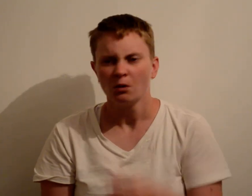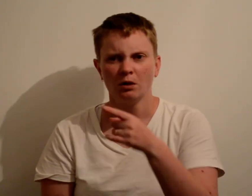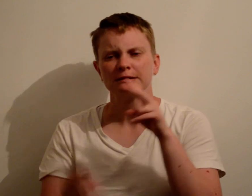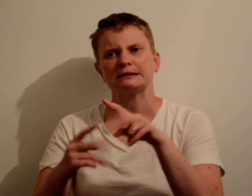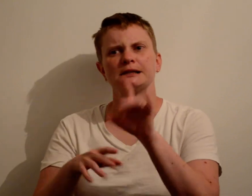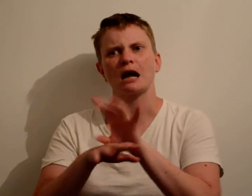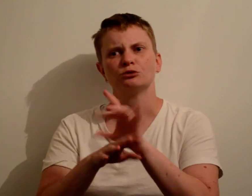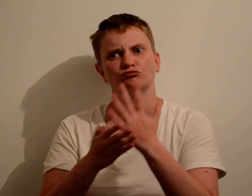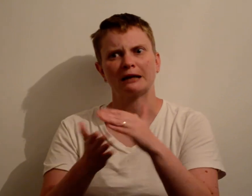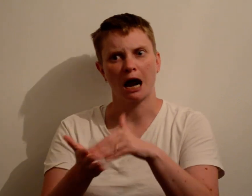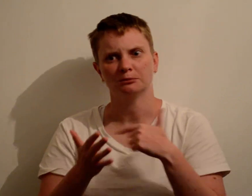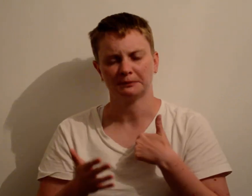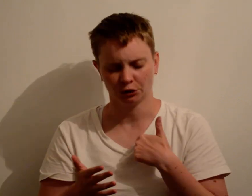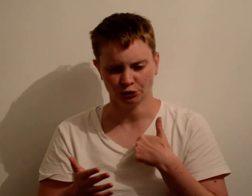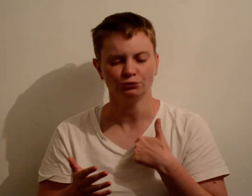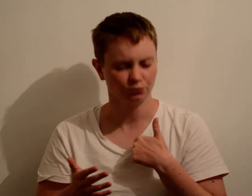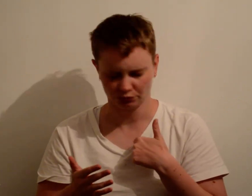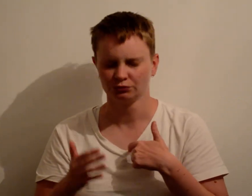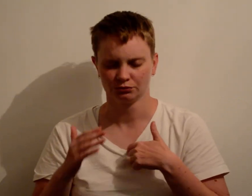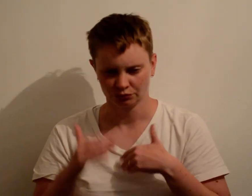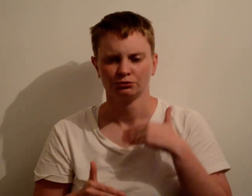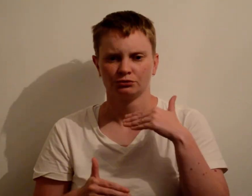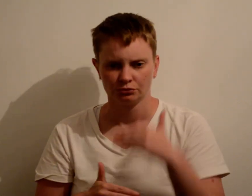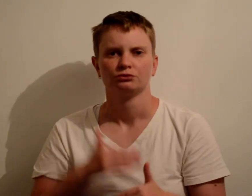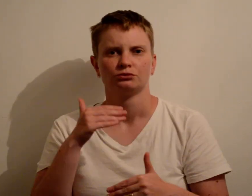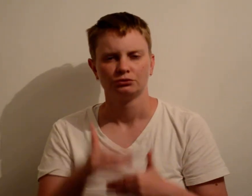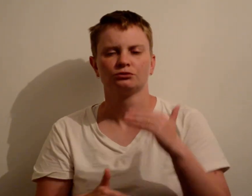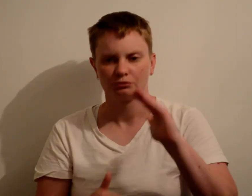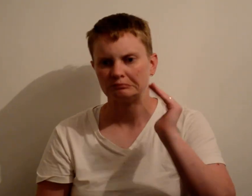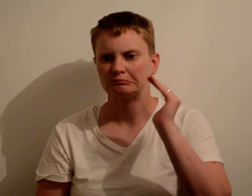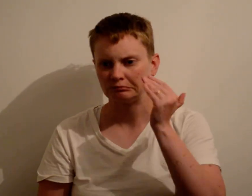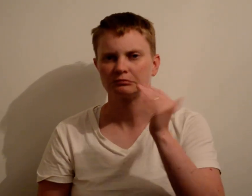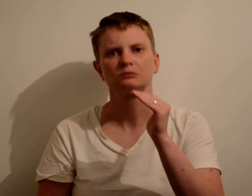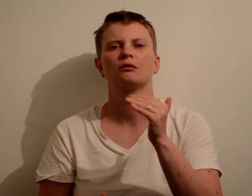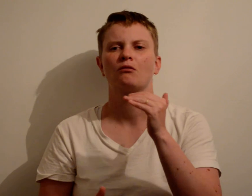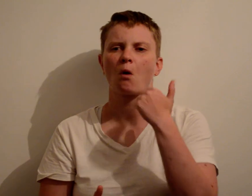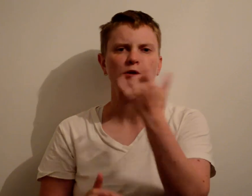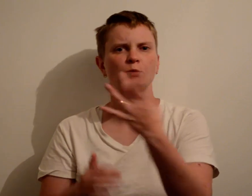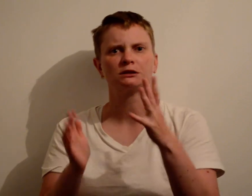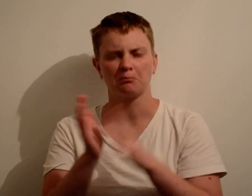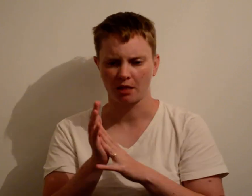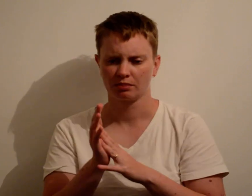Seeing my counsellor actually helps me to get through it in slow process with determination. Always once a month...